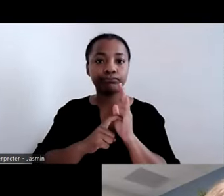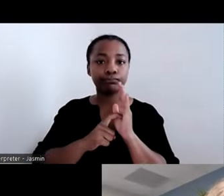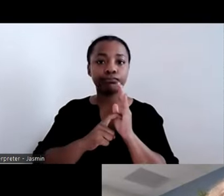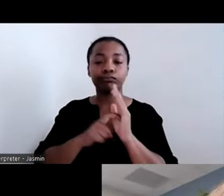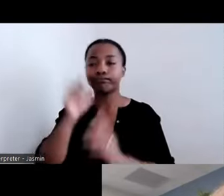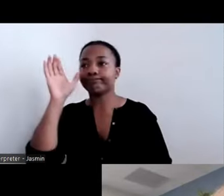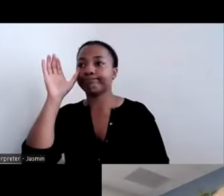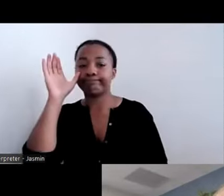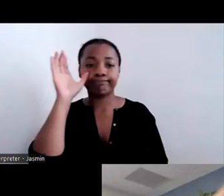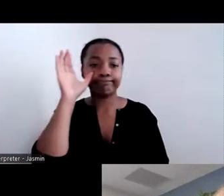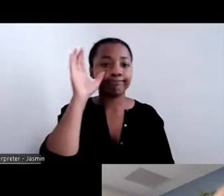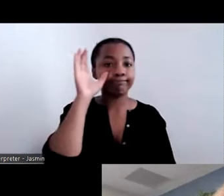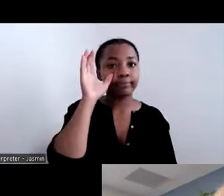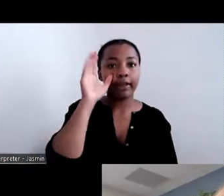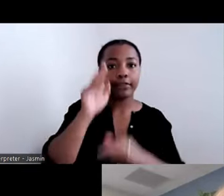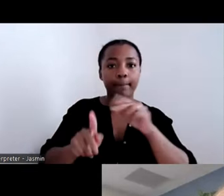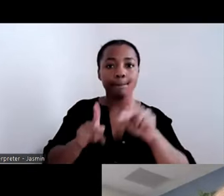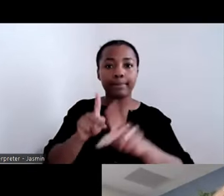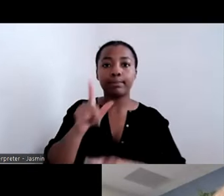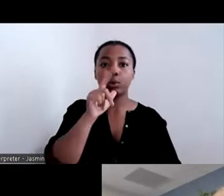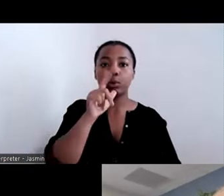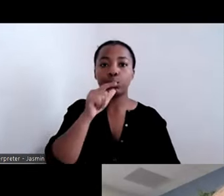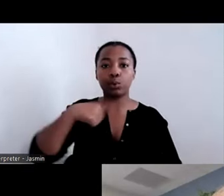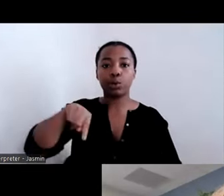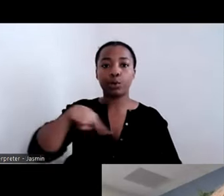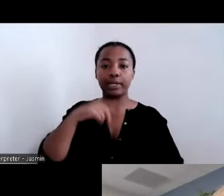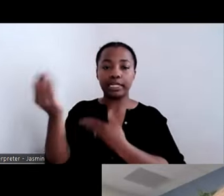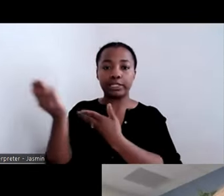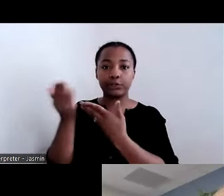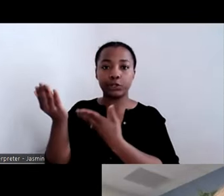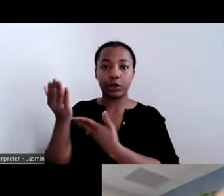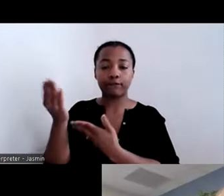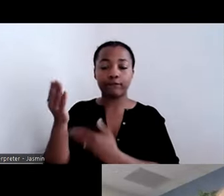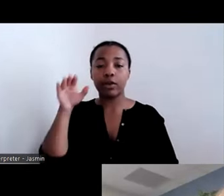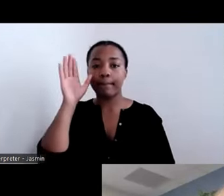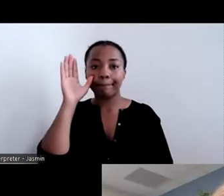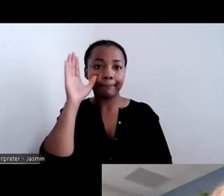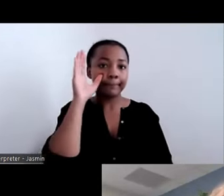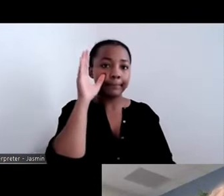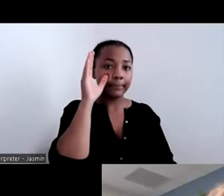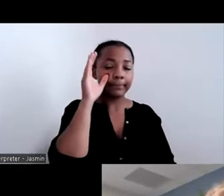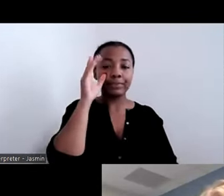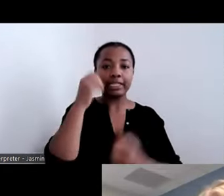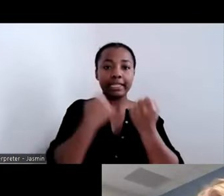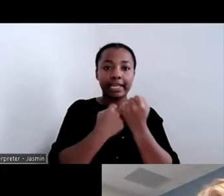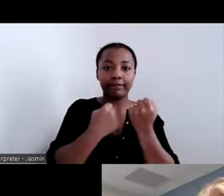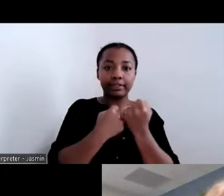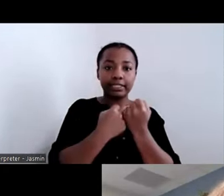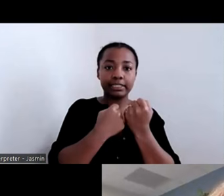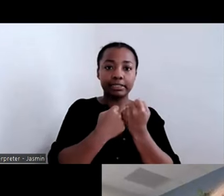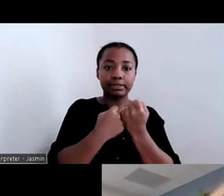that we have served, especially hearing from the advocates, about what matters